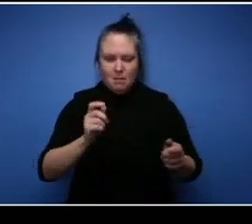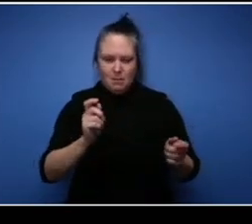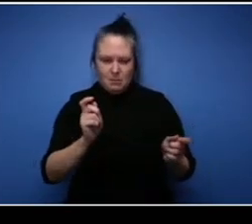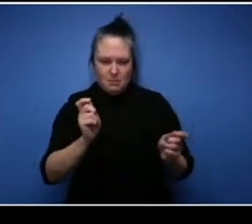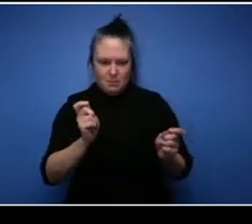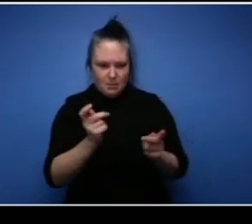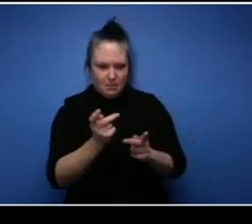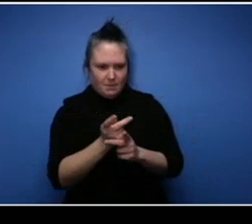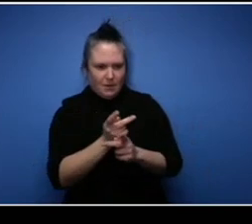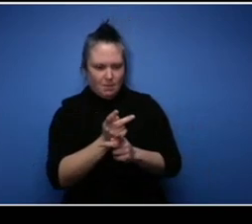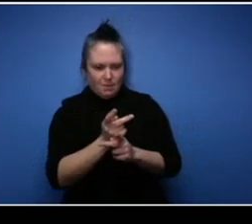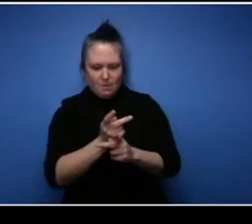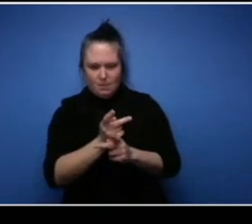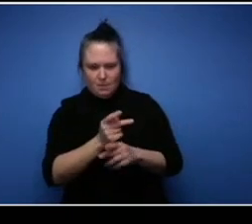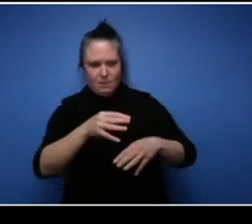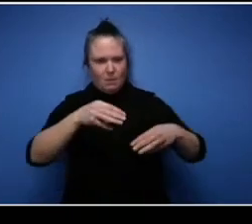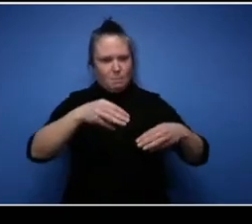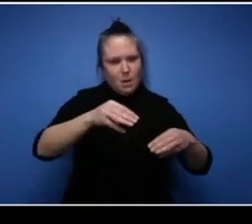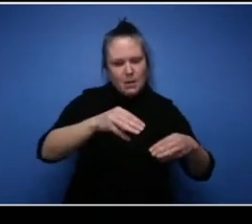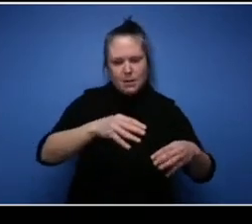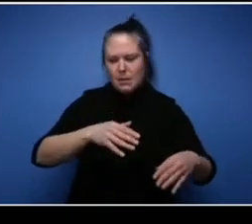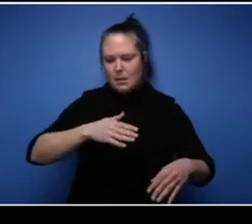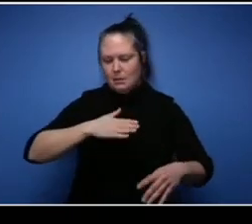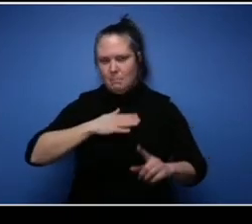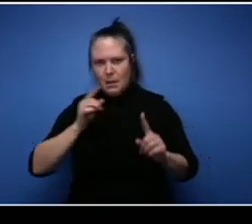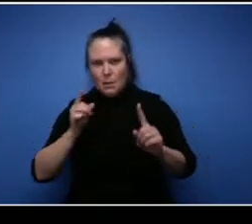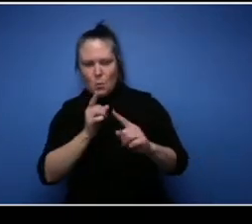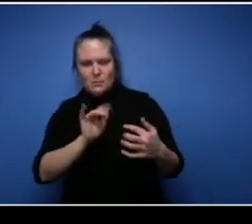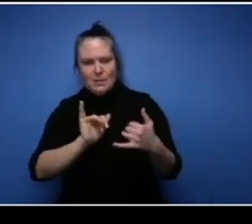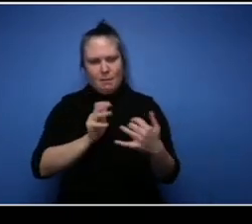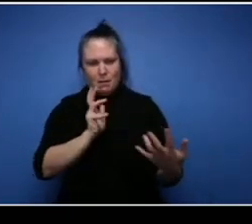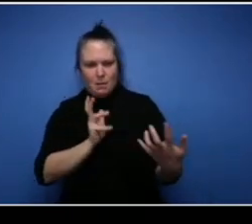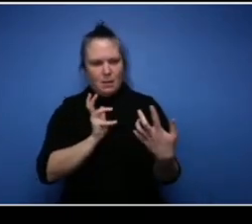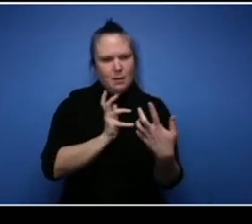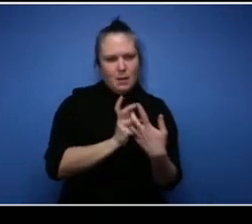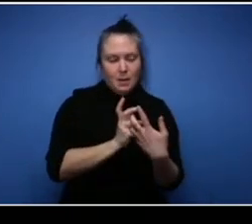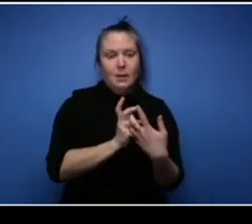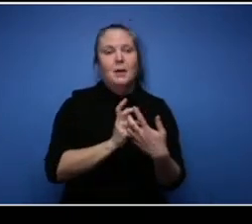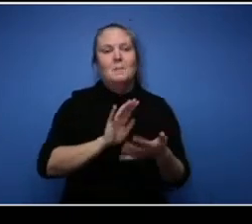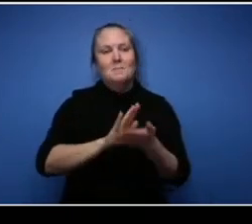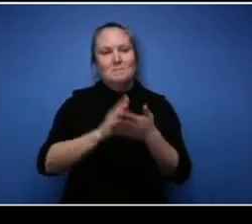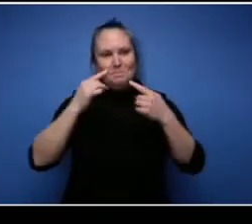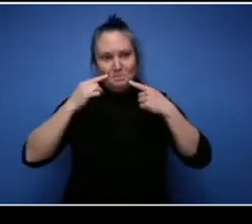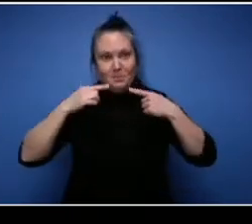started to open after that. So that was huge for me and I think as an entrepreneur as well